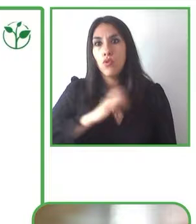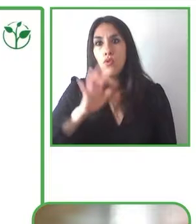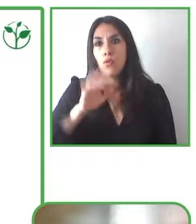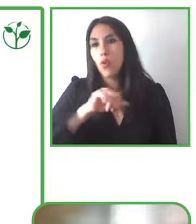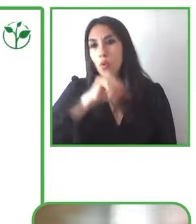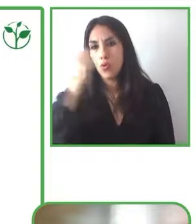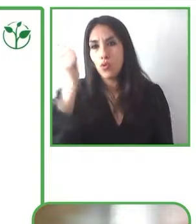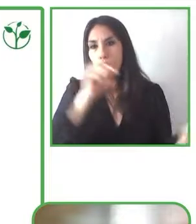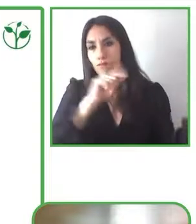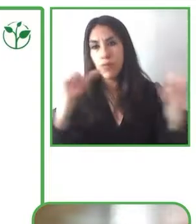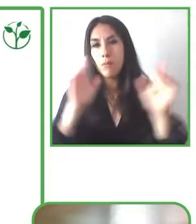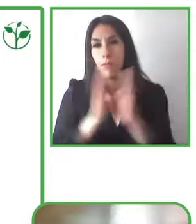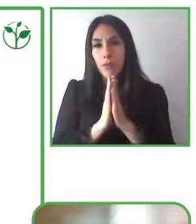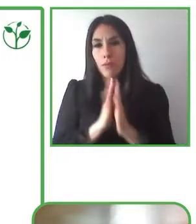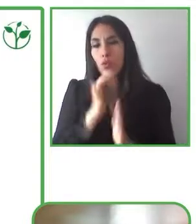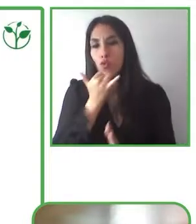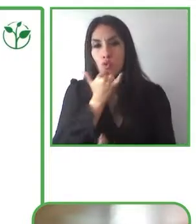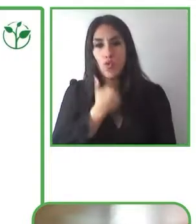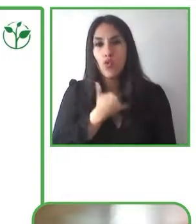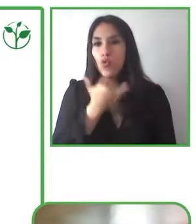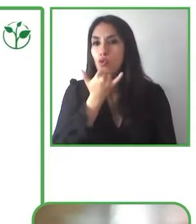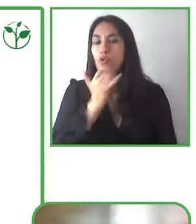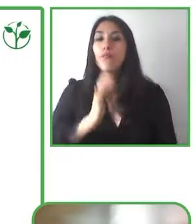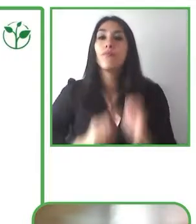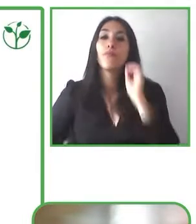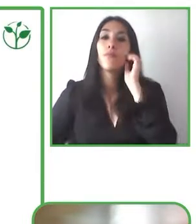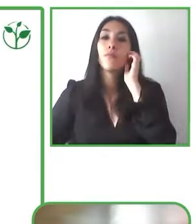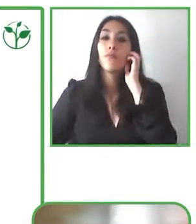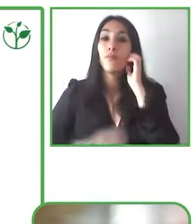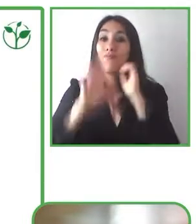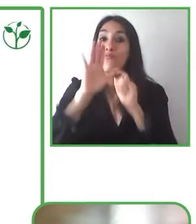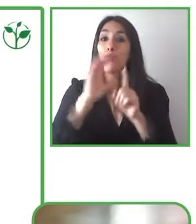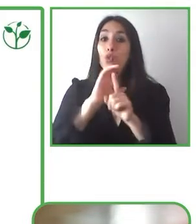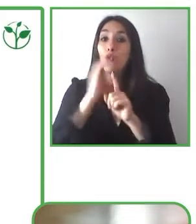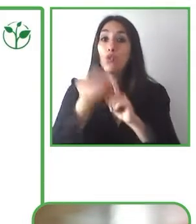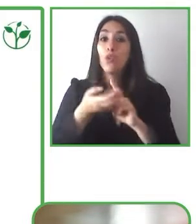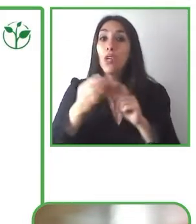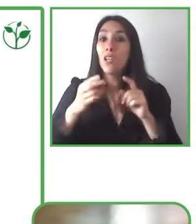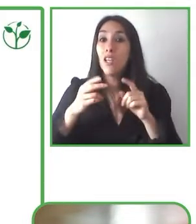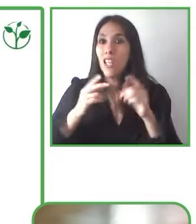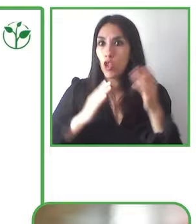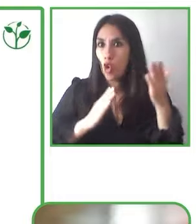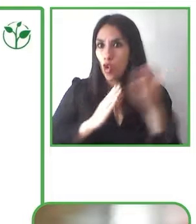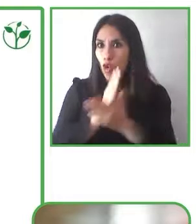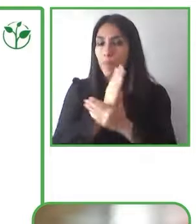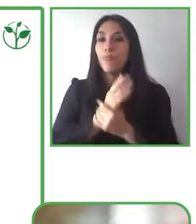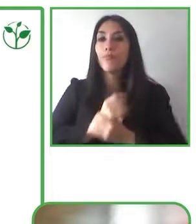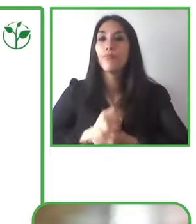In terms of culture it is a fundamental right and Fundación ONCE